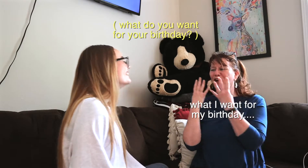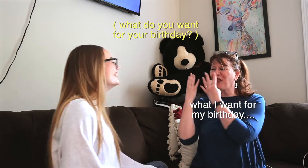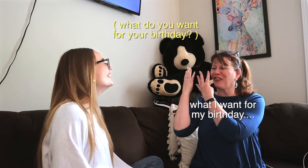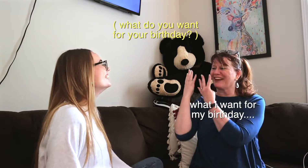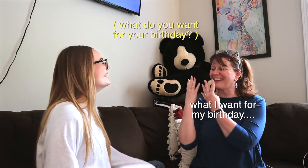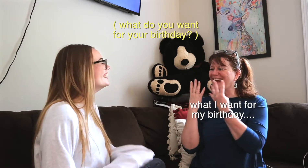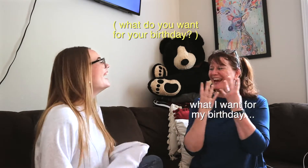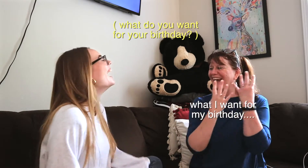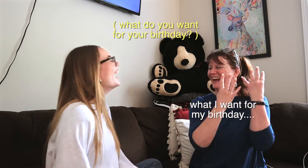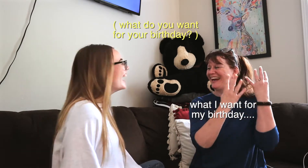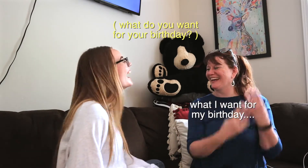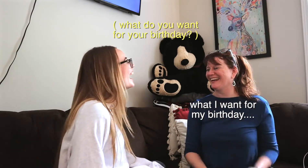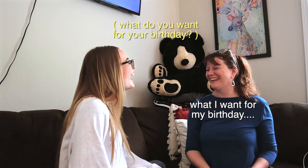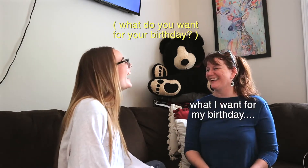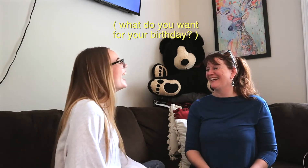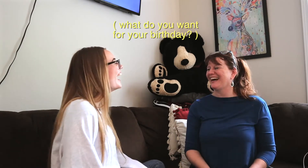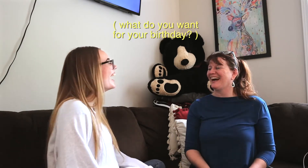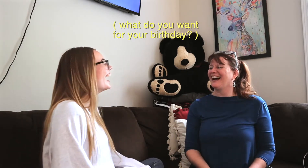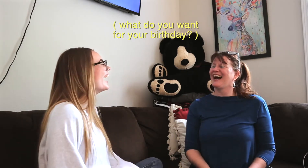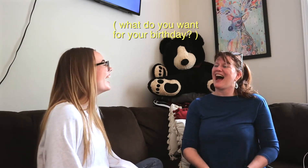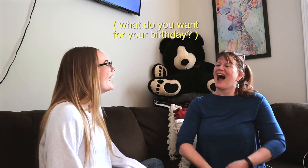*laughing*